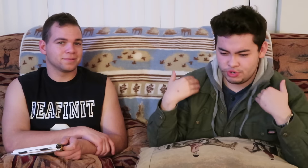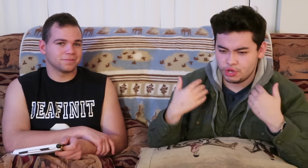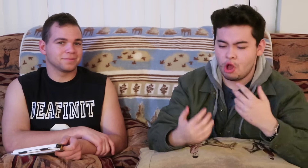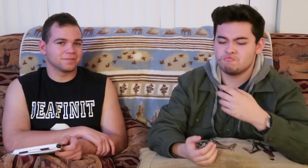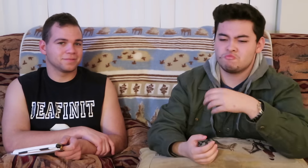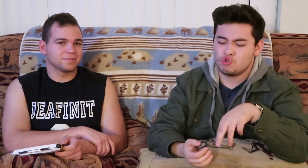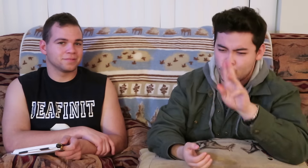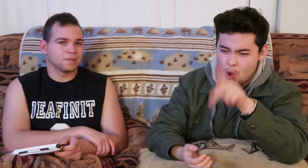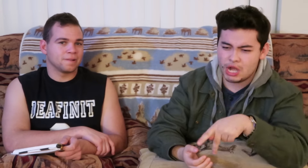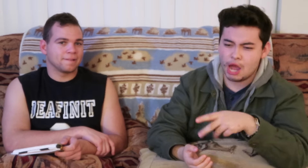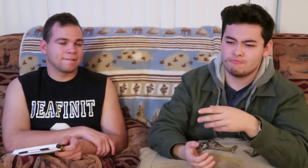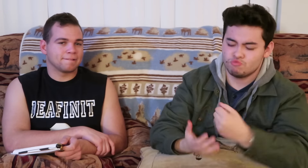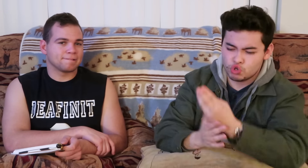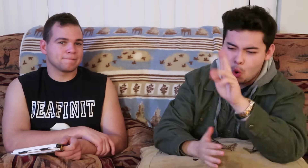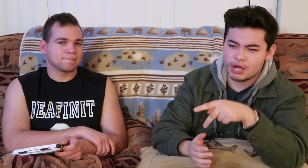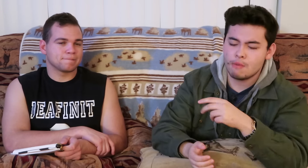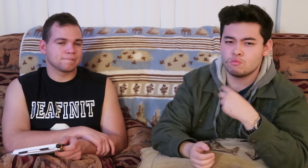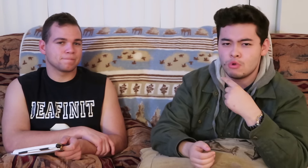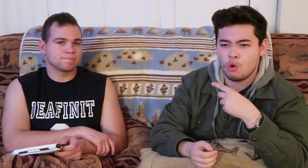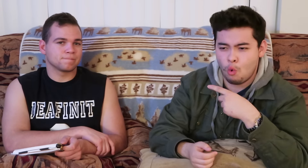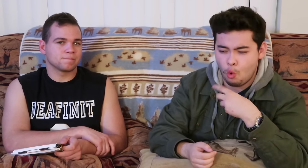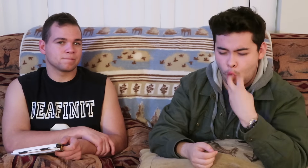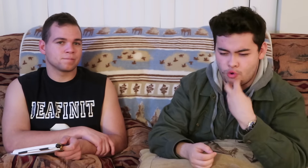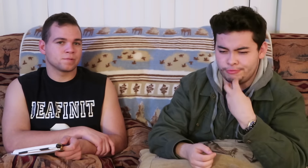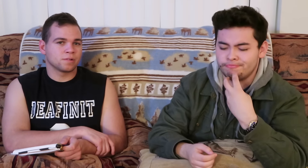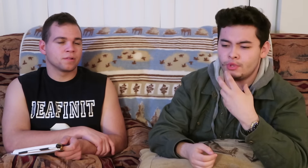when i was young, growing up, growing up oral,